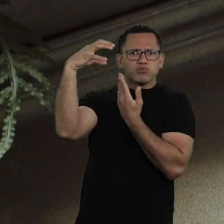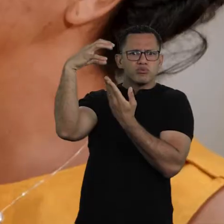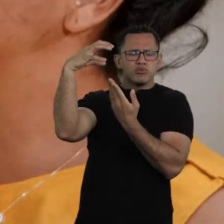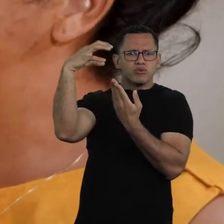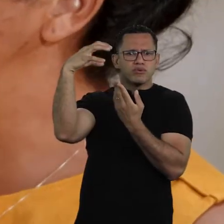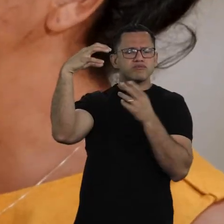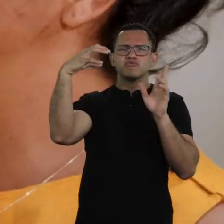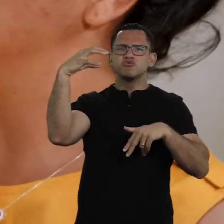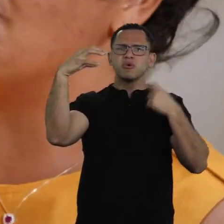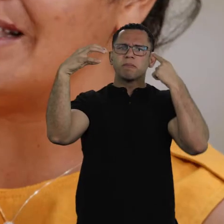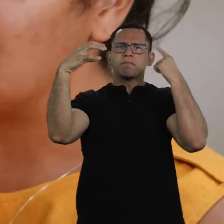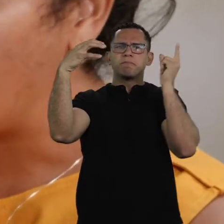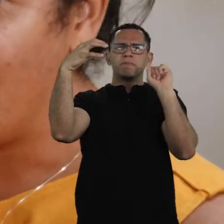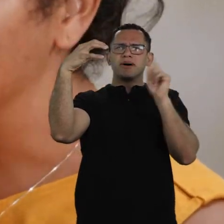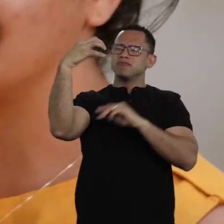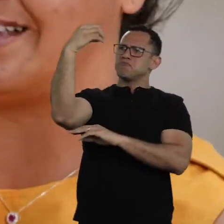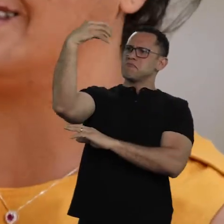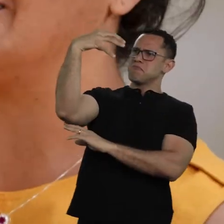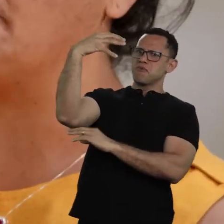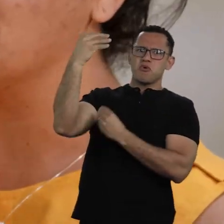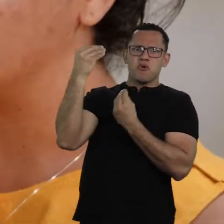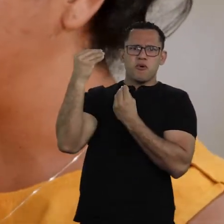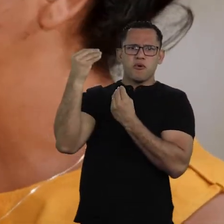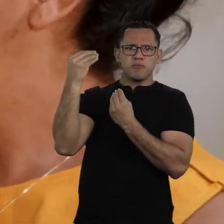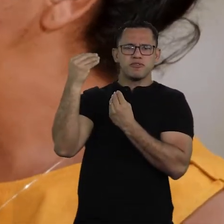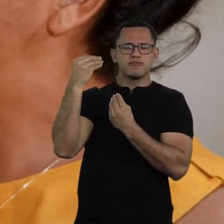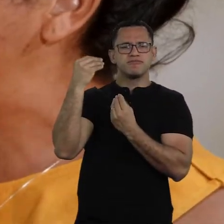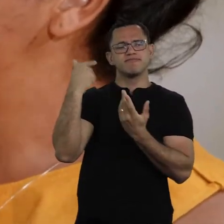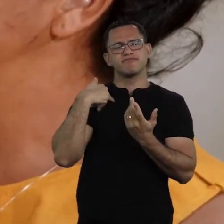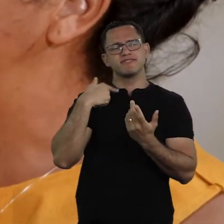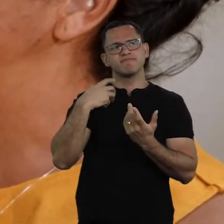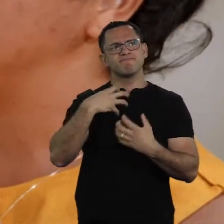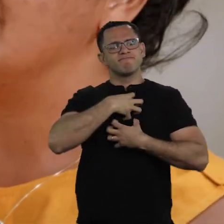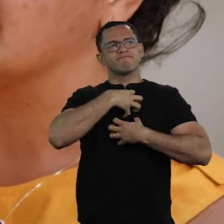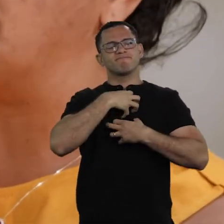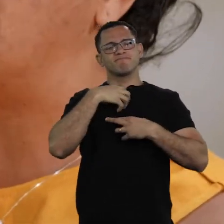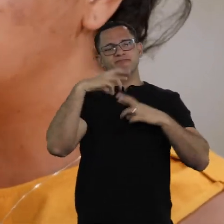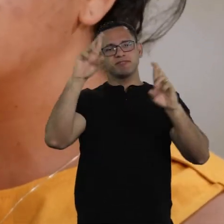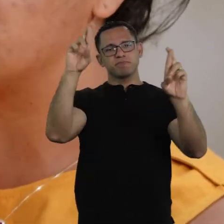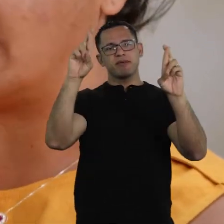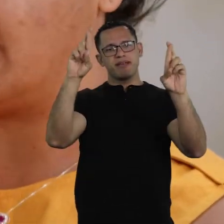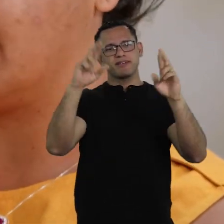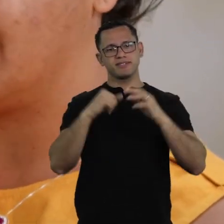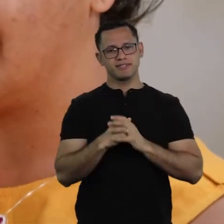I feel hopeful, because there's something in life that pulsates,